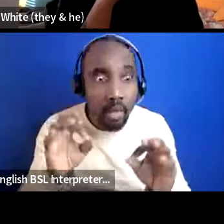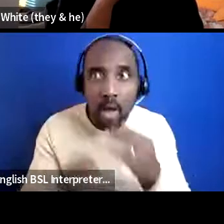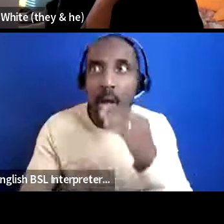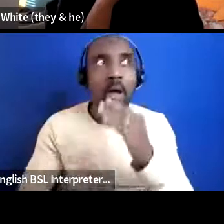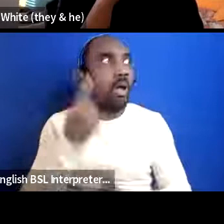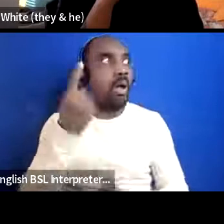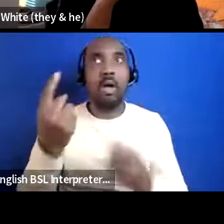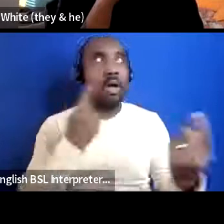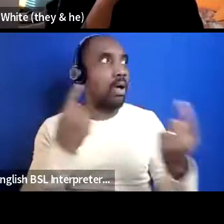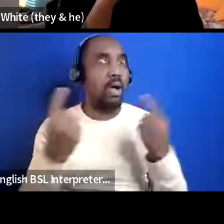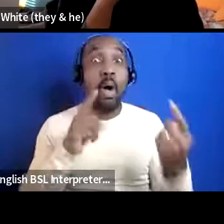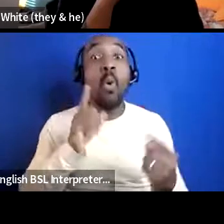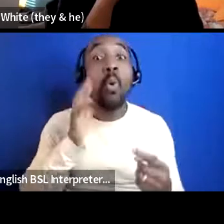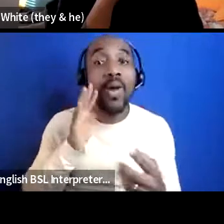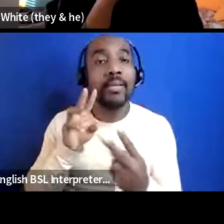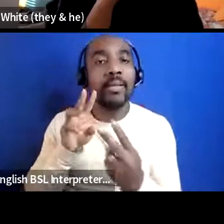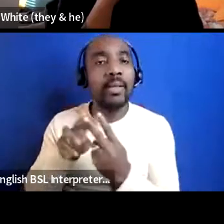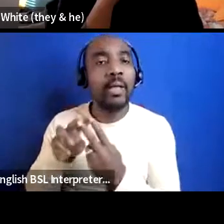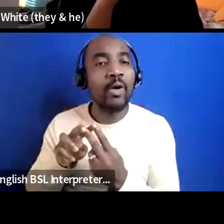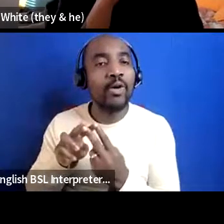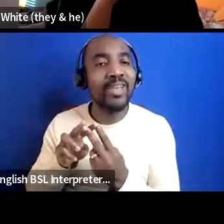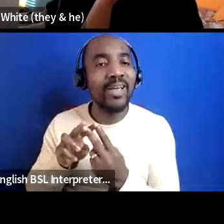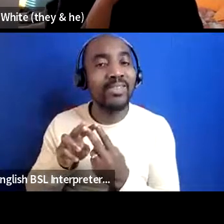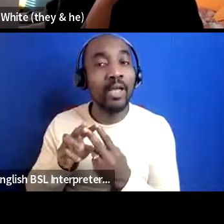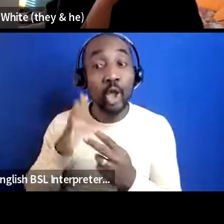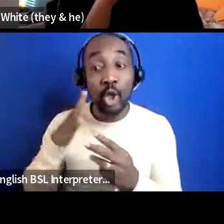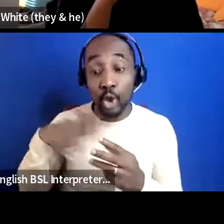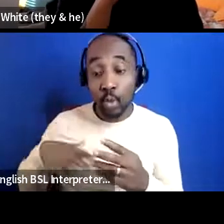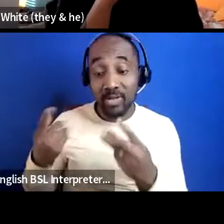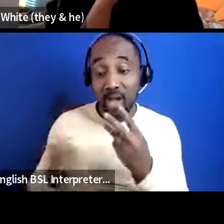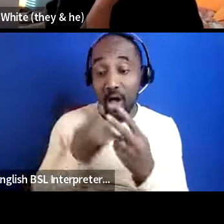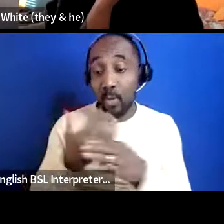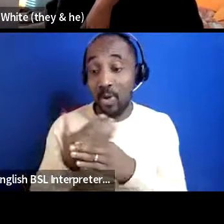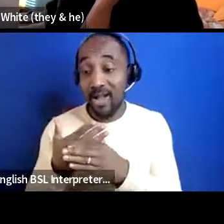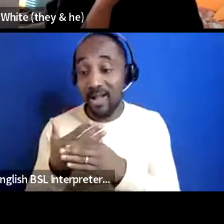these connections and you want to want to do all of the things and resourcing that um